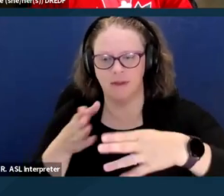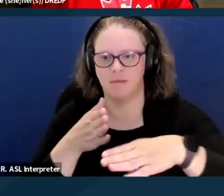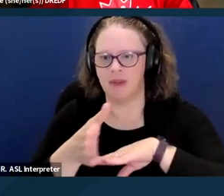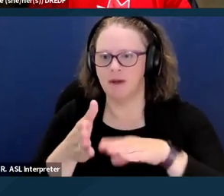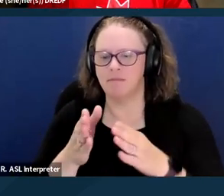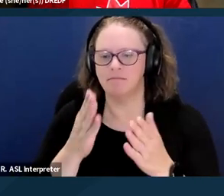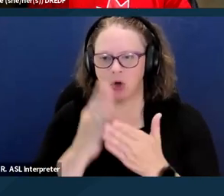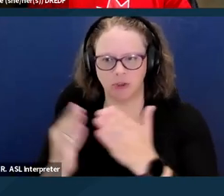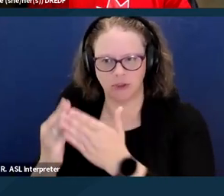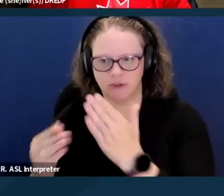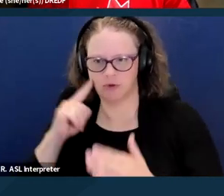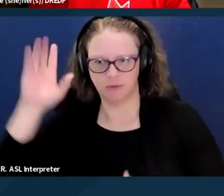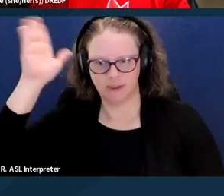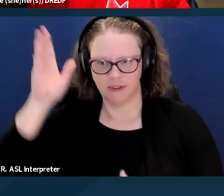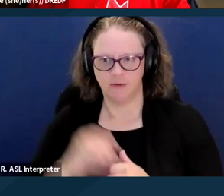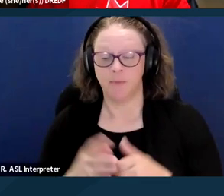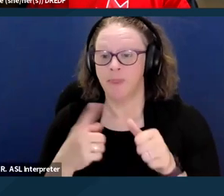First is looking at CalAIM,